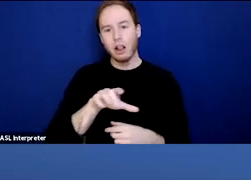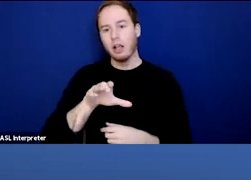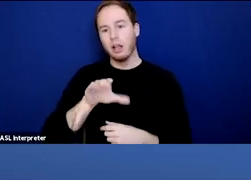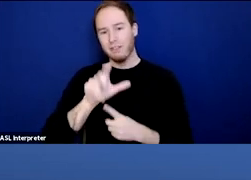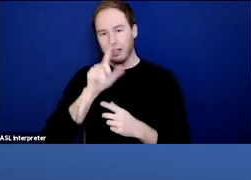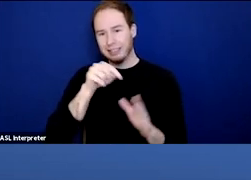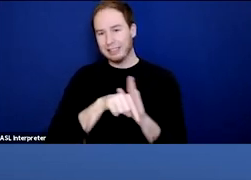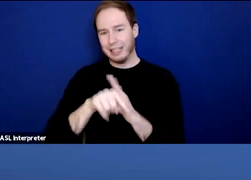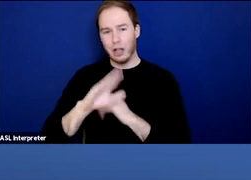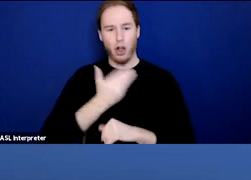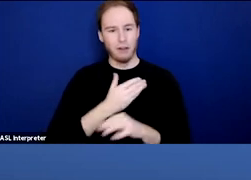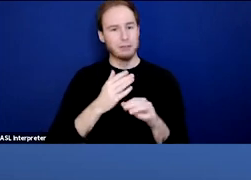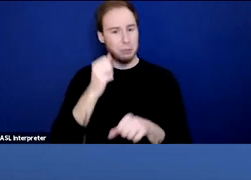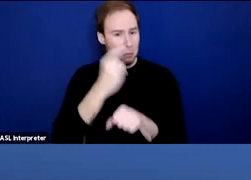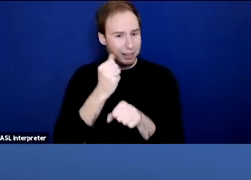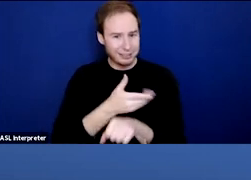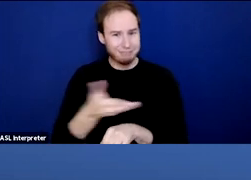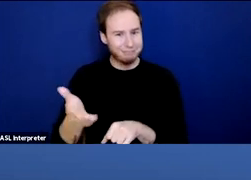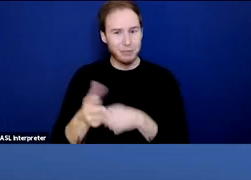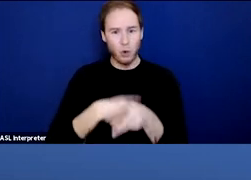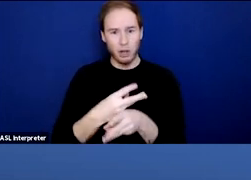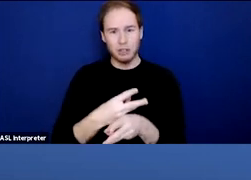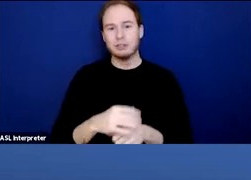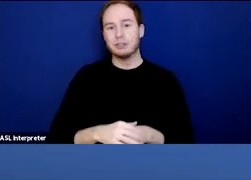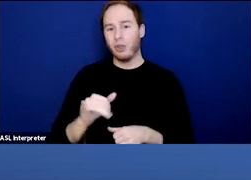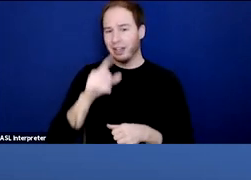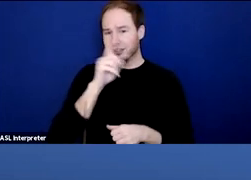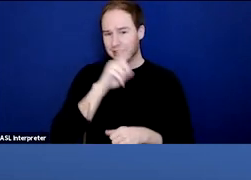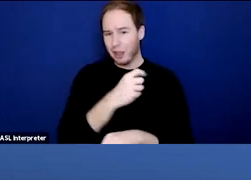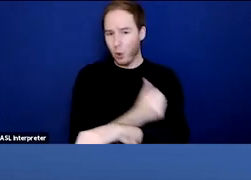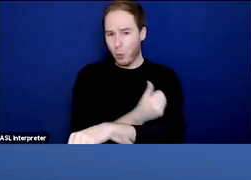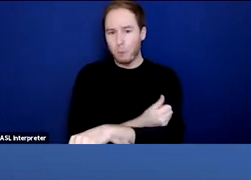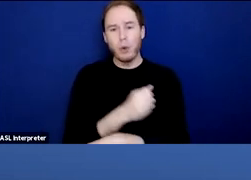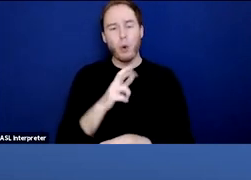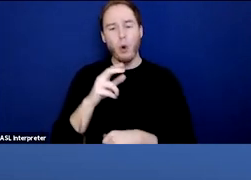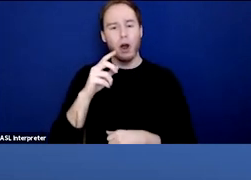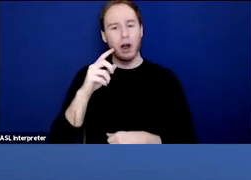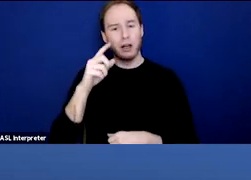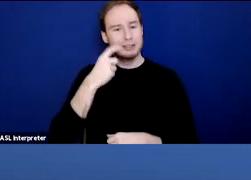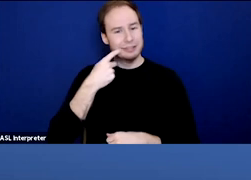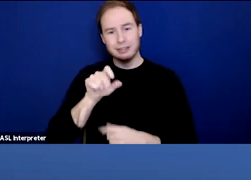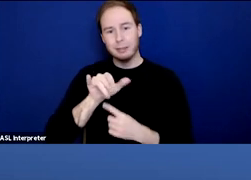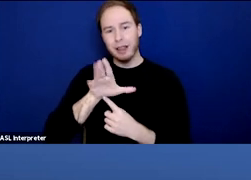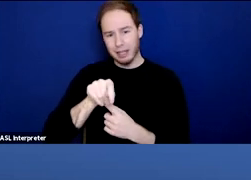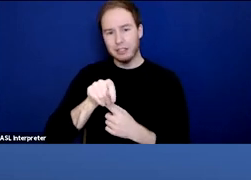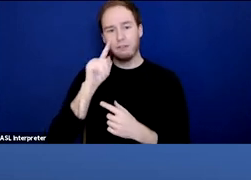Sharp increases in synthetic opioid and stimulant-involved overdoses in 2019,